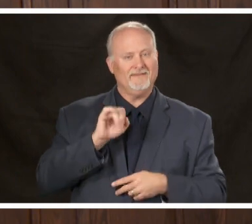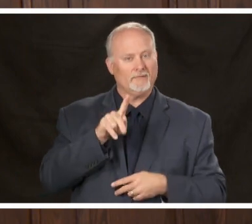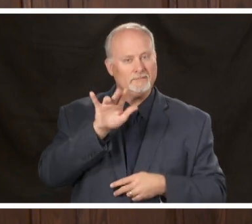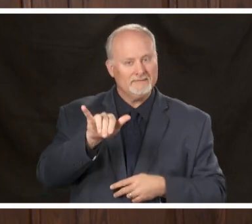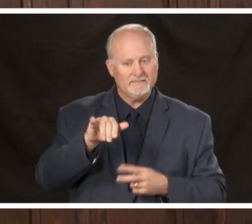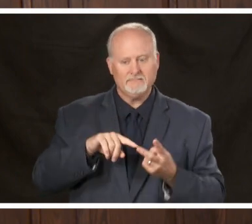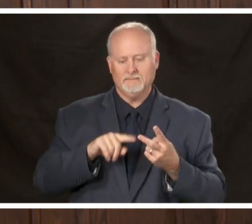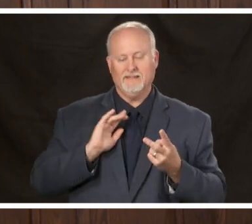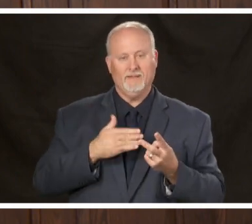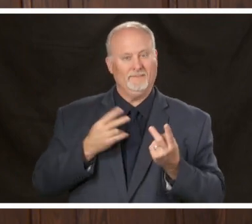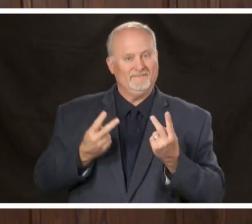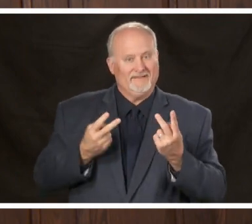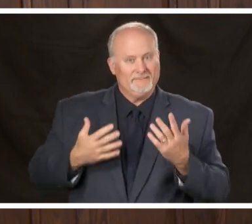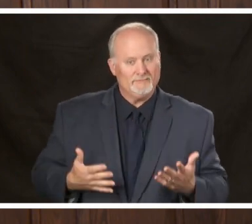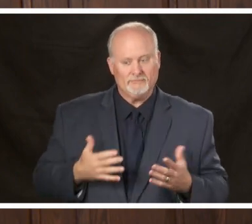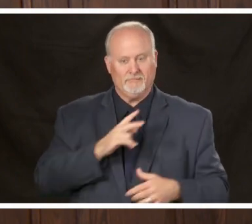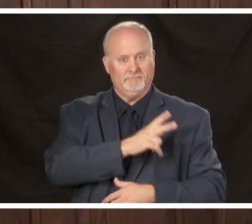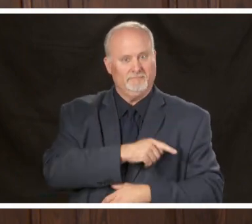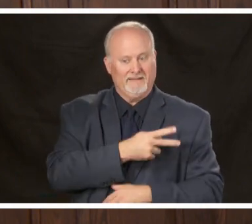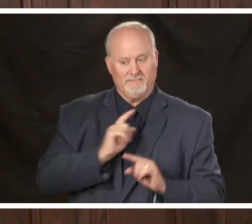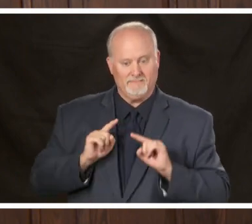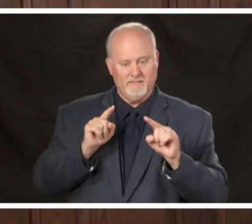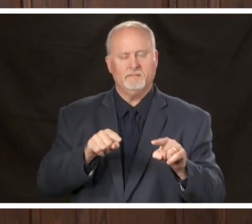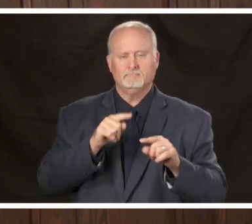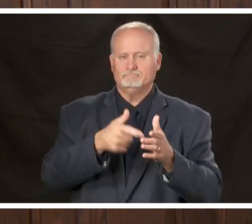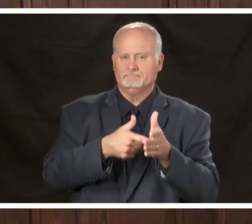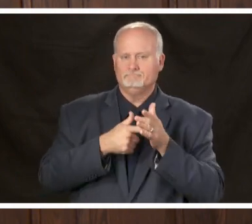visitors will be asked to wear a mask while they're in our facilities this is